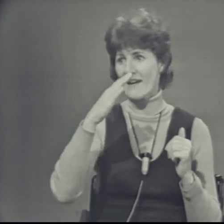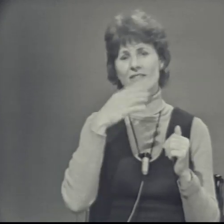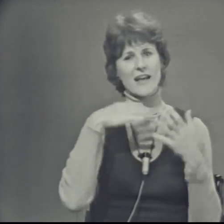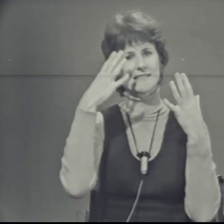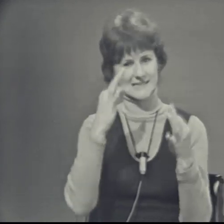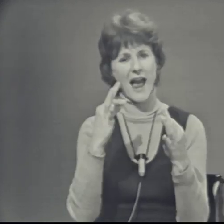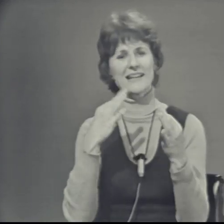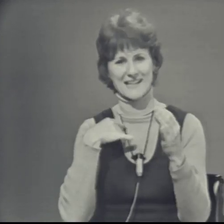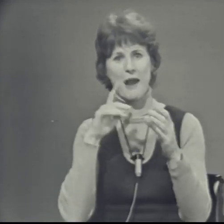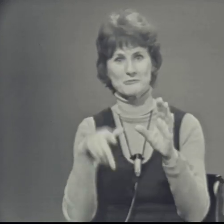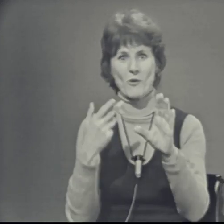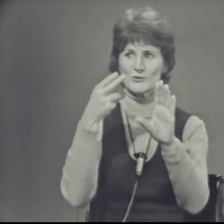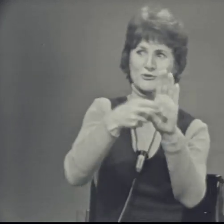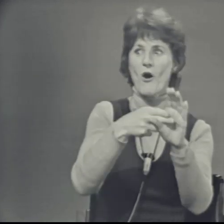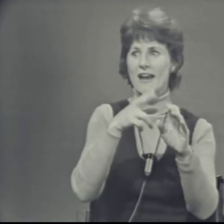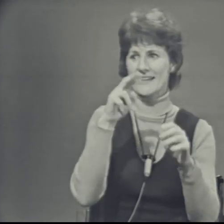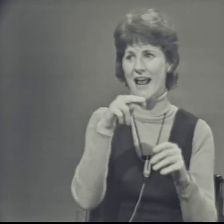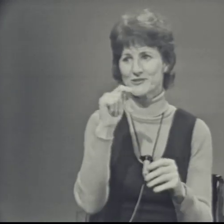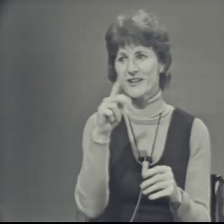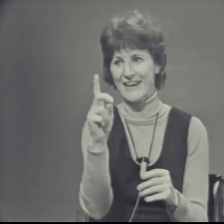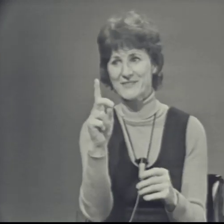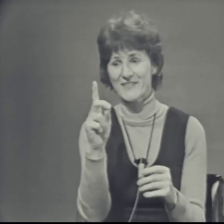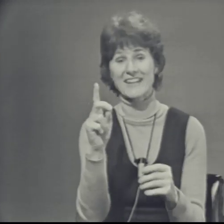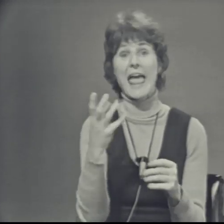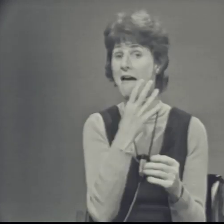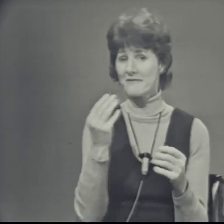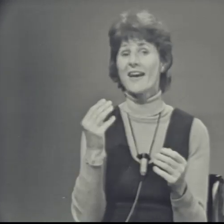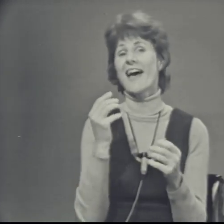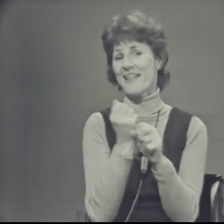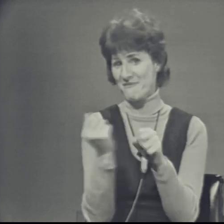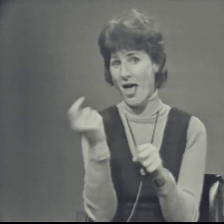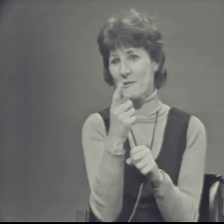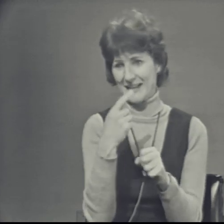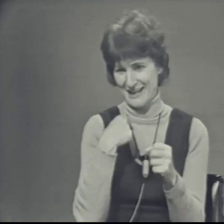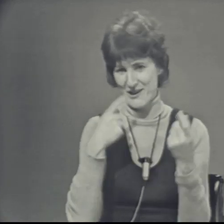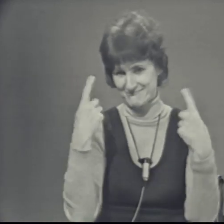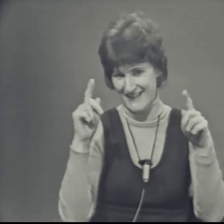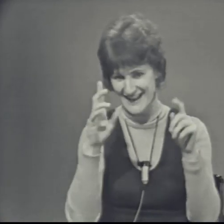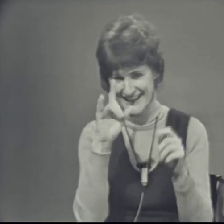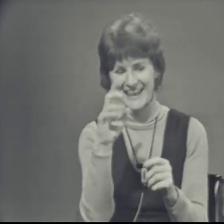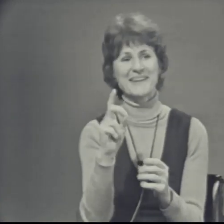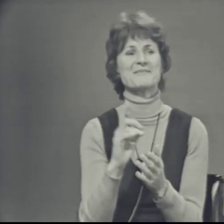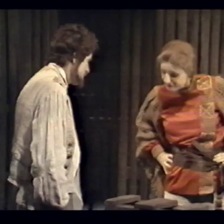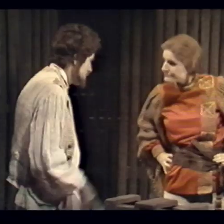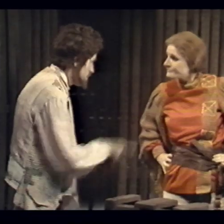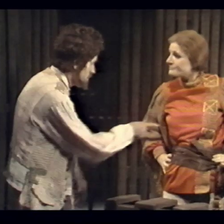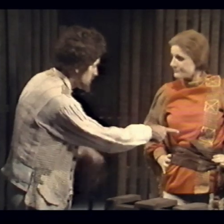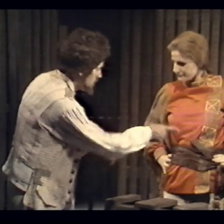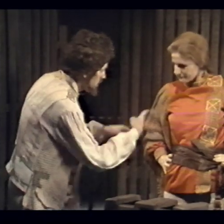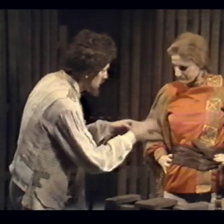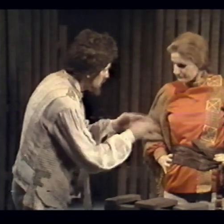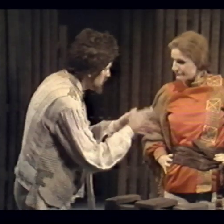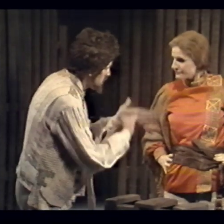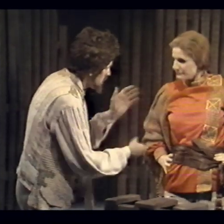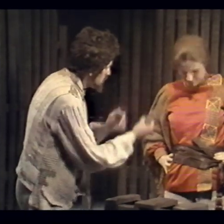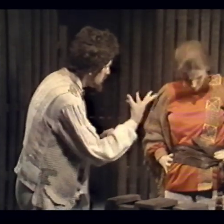I decided I was going to join the National Theatre of the Deaf, and the following year I did. How much is the knife?